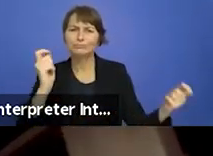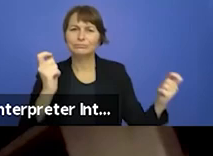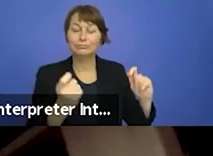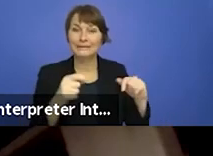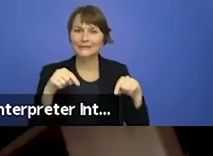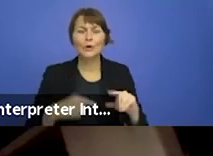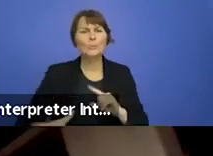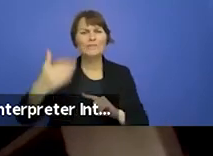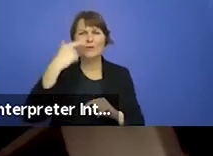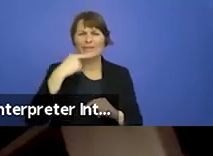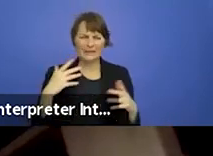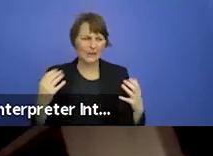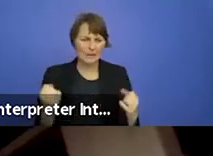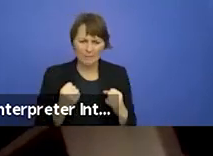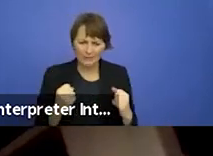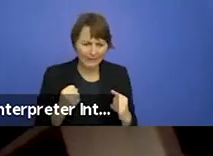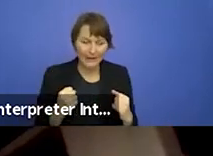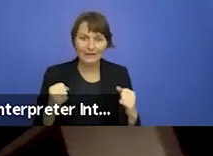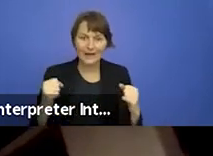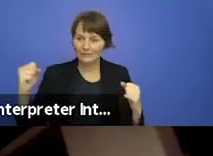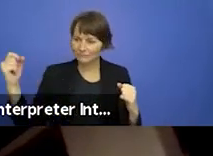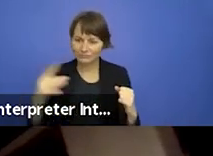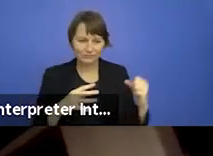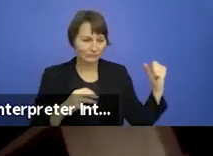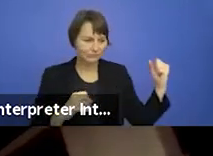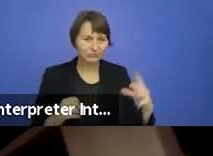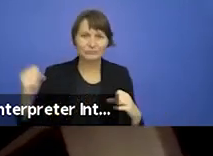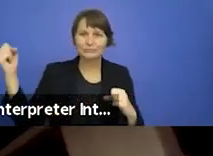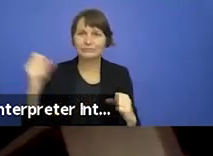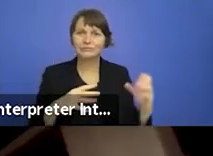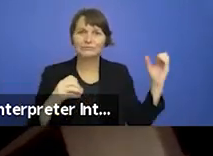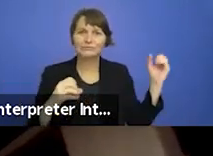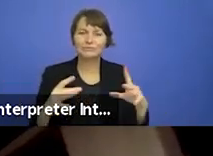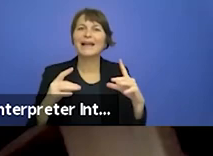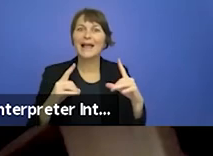More and more brilliant inspirational artists joined us to build Project Europa . Investing